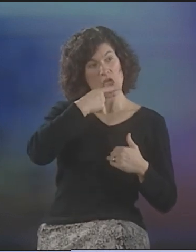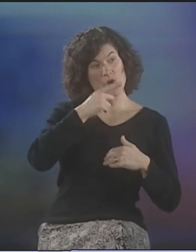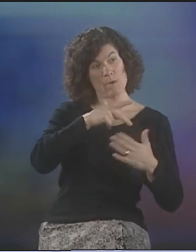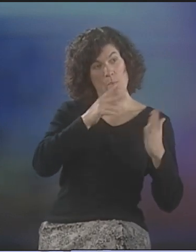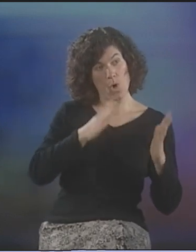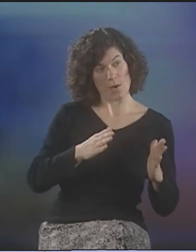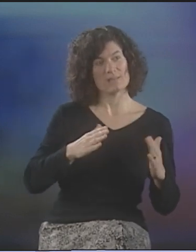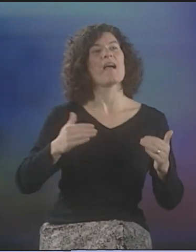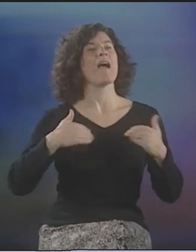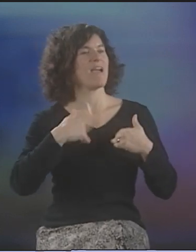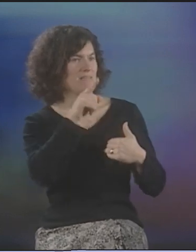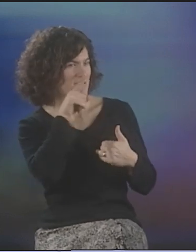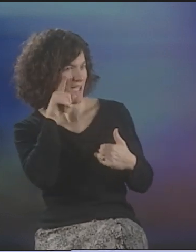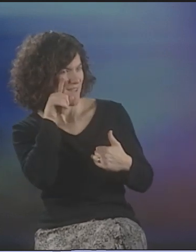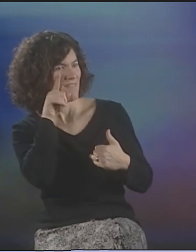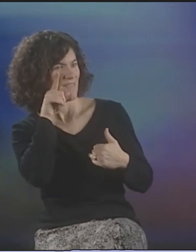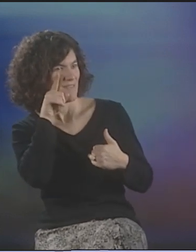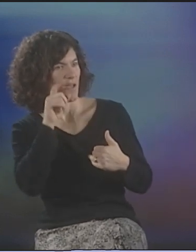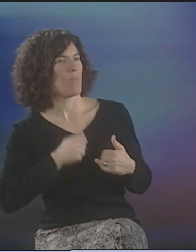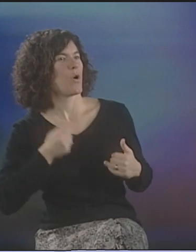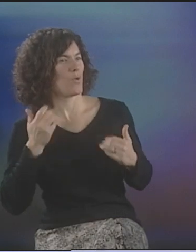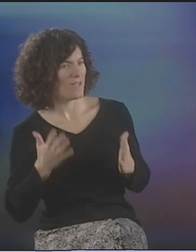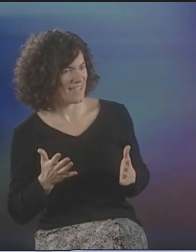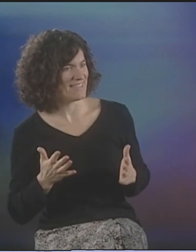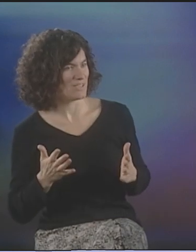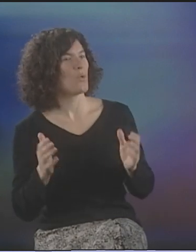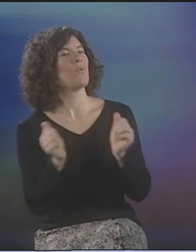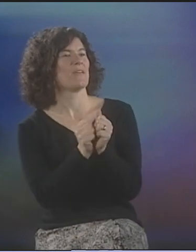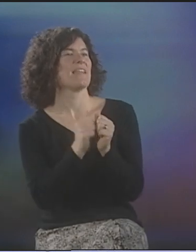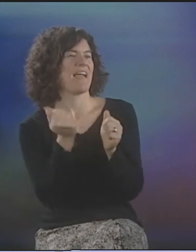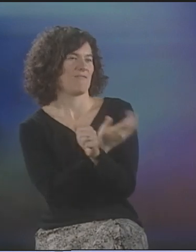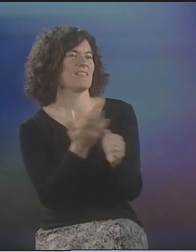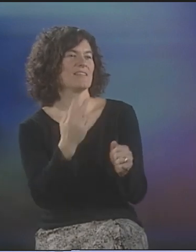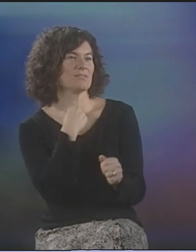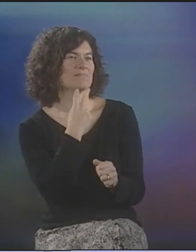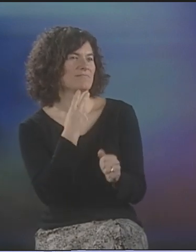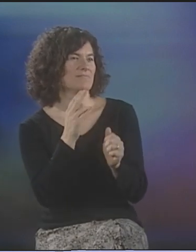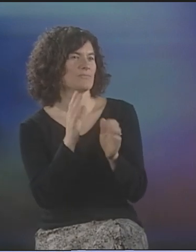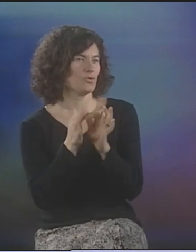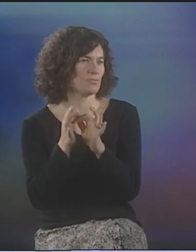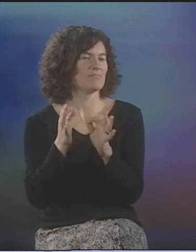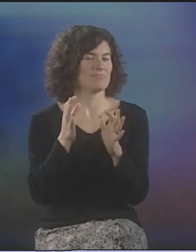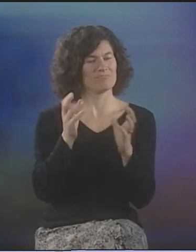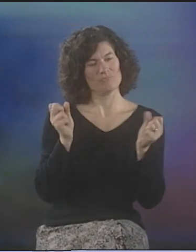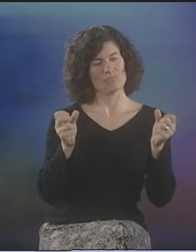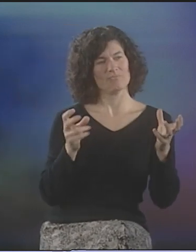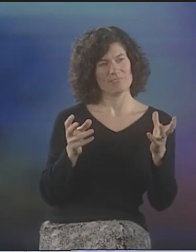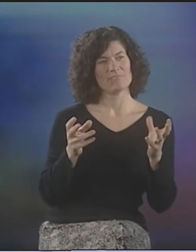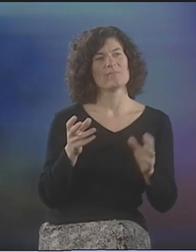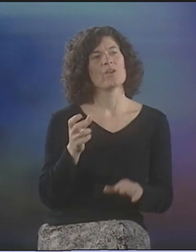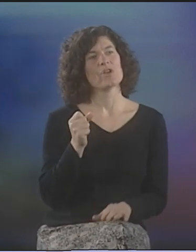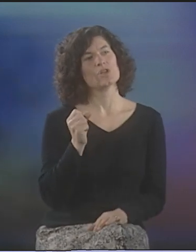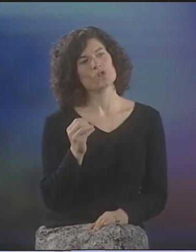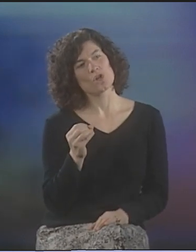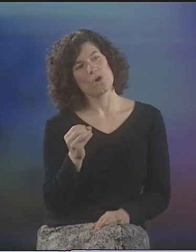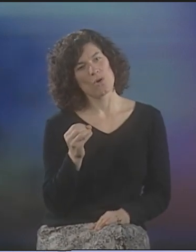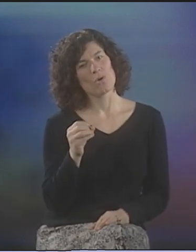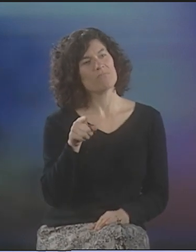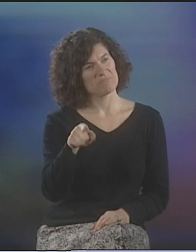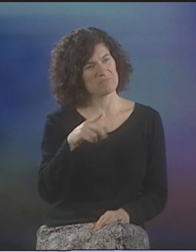HEARING POETS, AND DEAF POETS. EVERYTHING WAS VOICE-INTERPRETED OR SIGN-INTERPRETED AT THE TIME ON CAMPUS, SO,